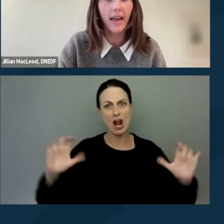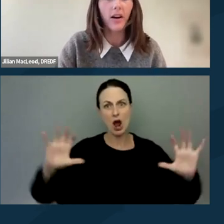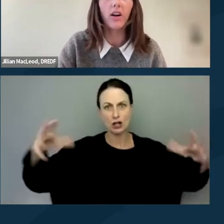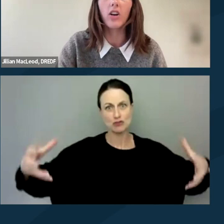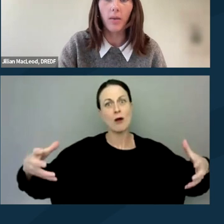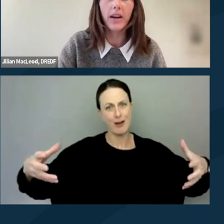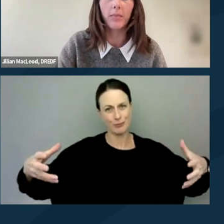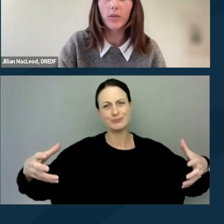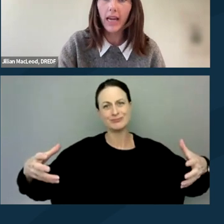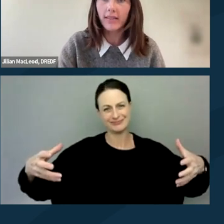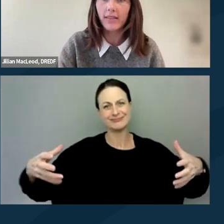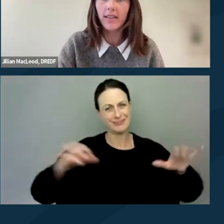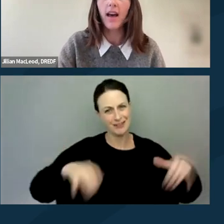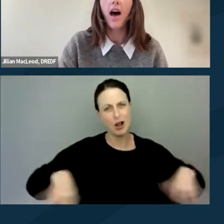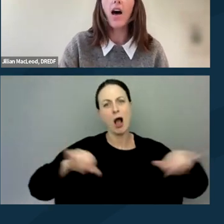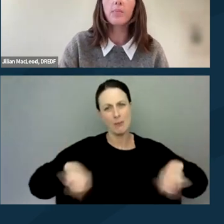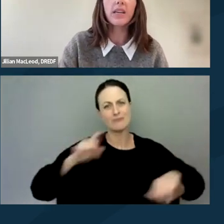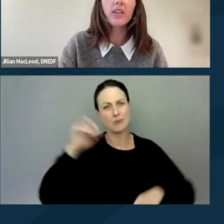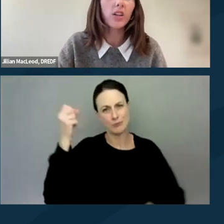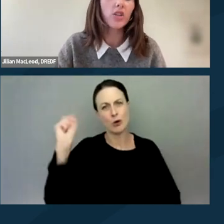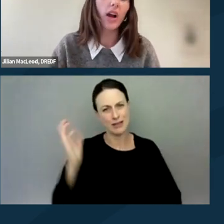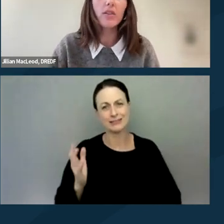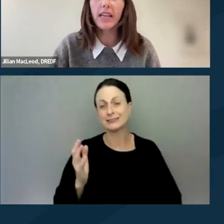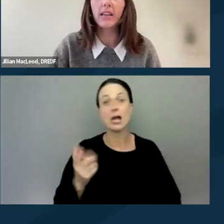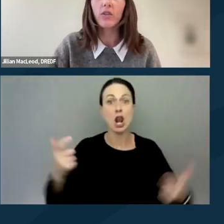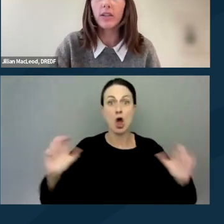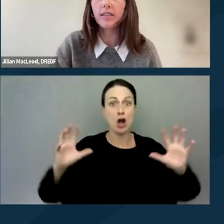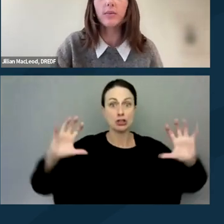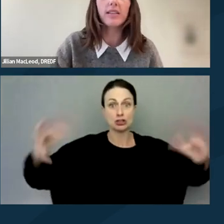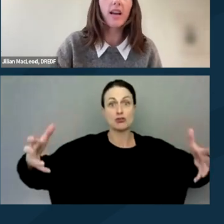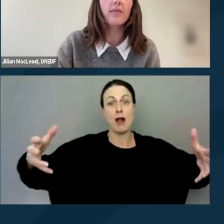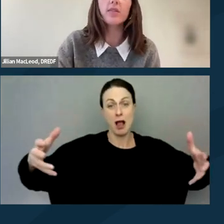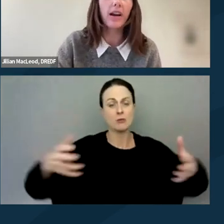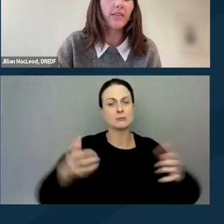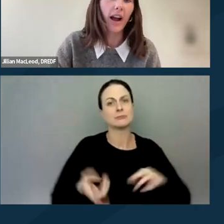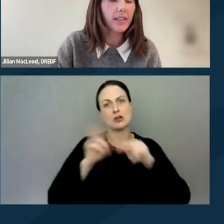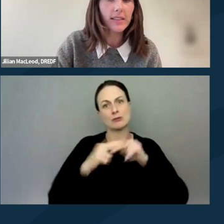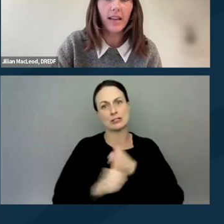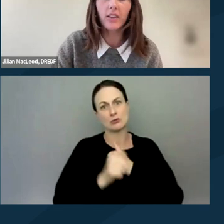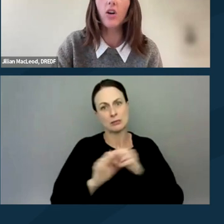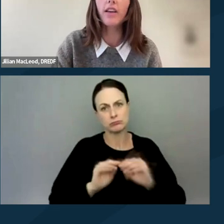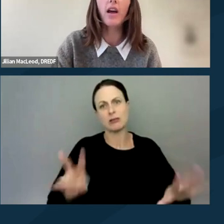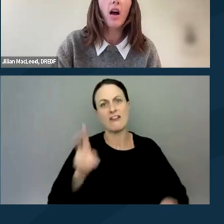that are common at protests. Being in a large crowd can increase the risk of spreading viruses like COVID,